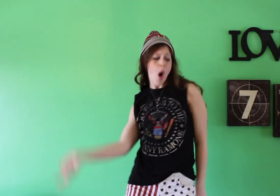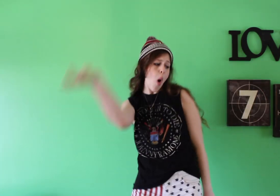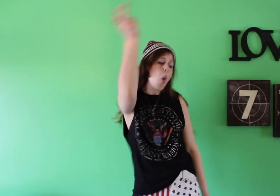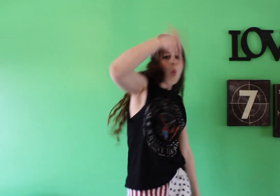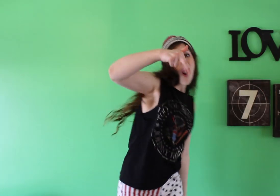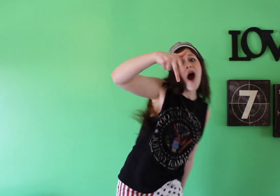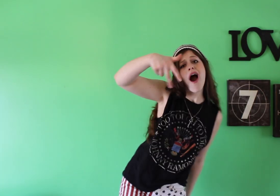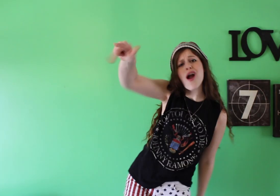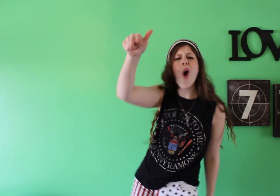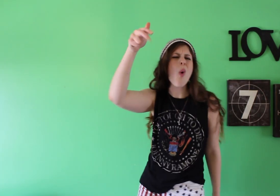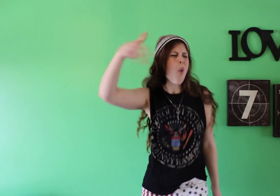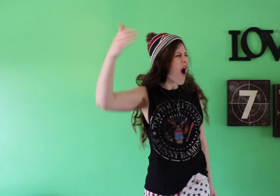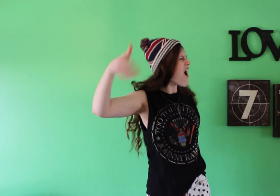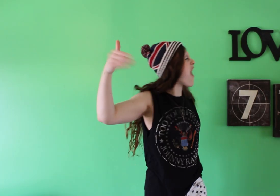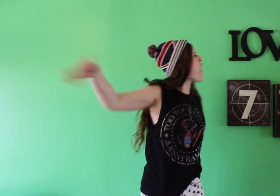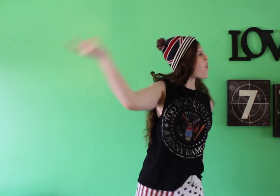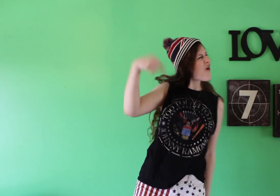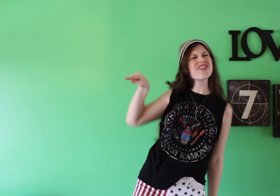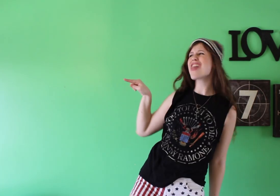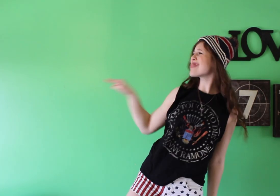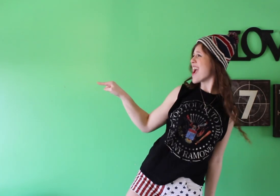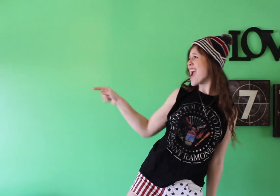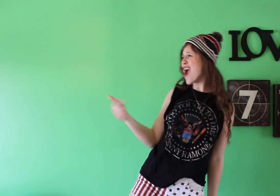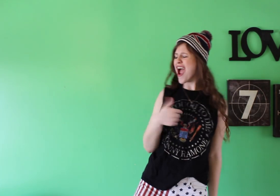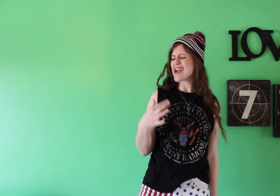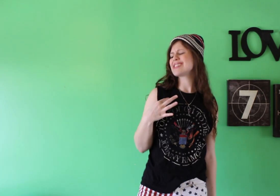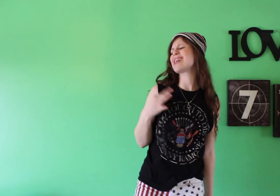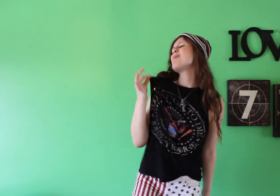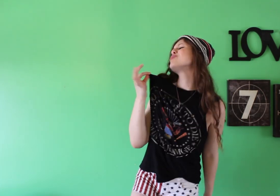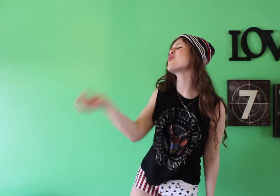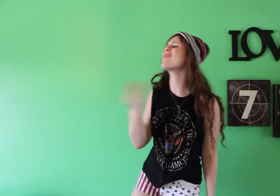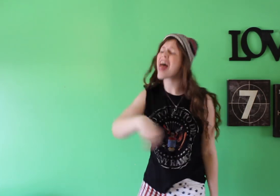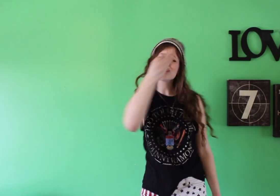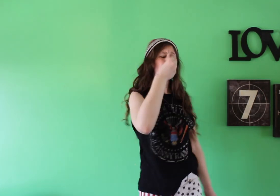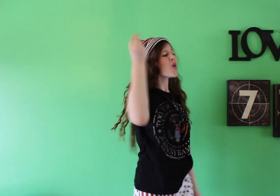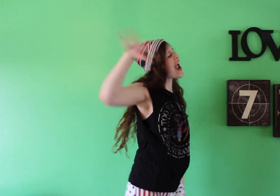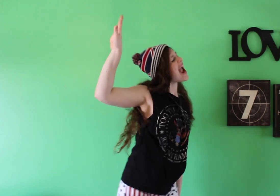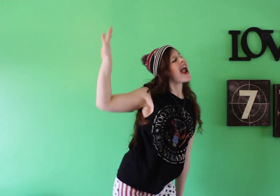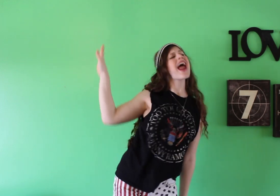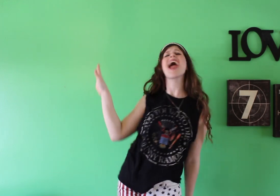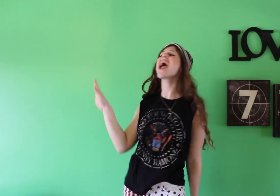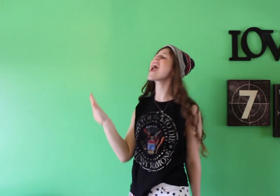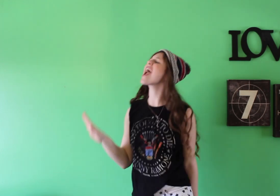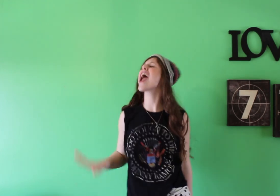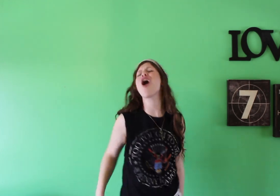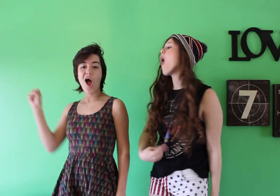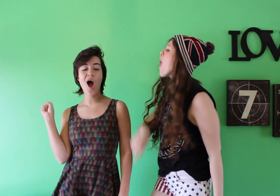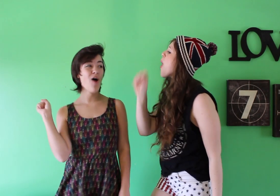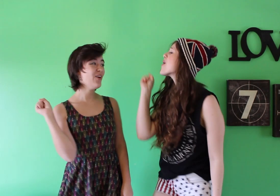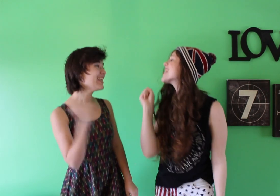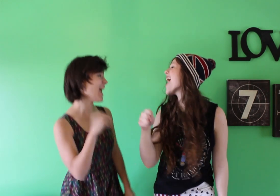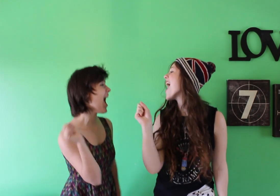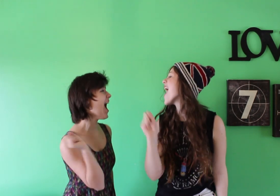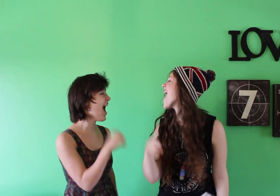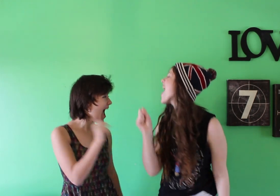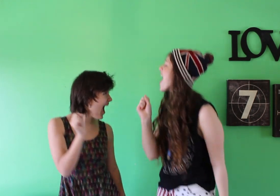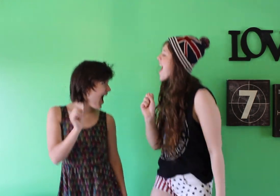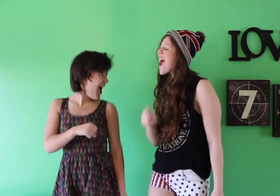Walk, walk on over there cause I'm too fly to care, oh yeah